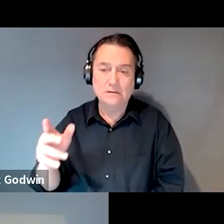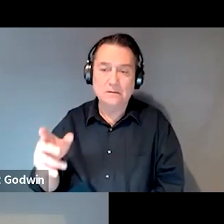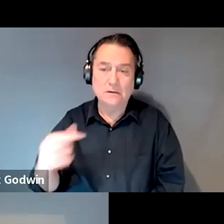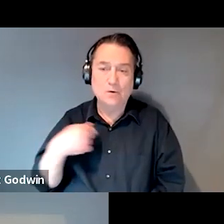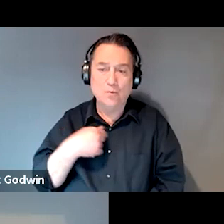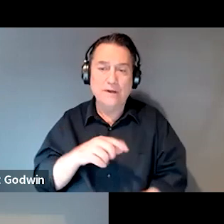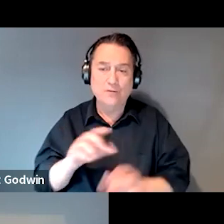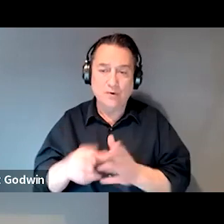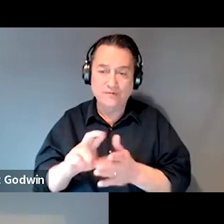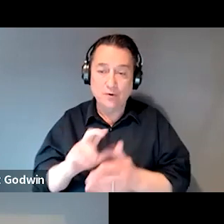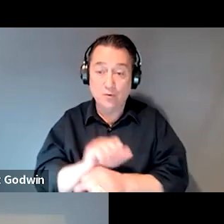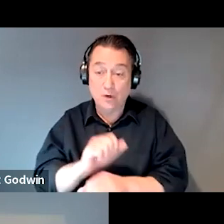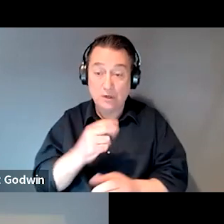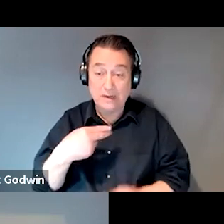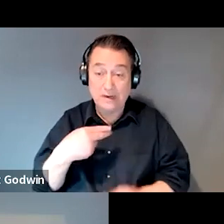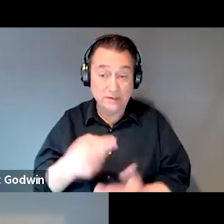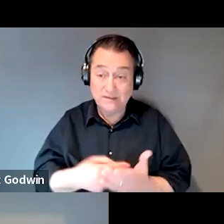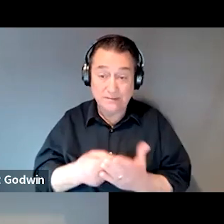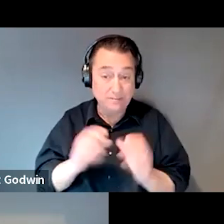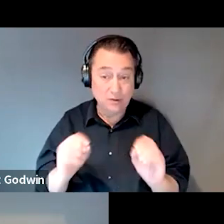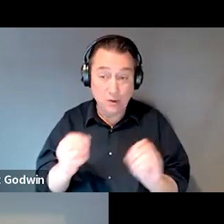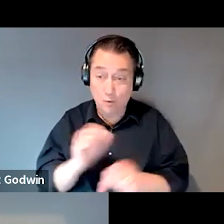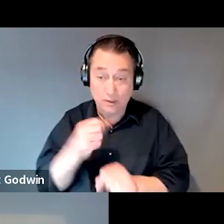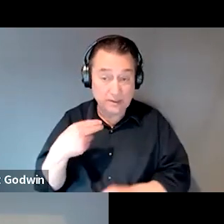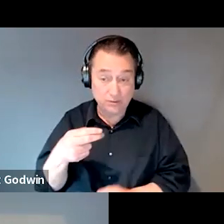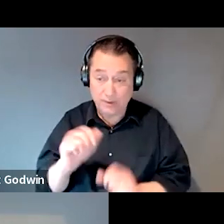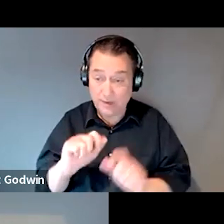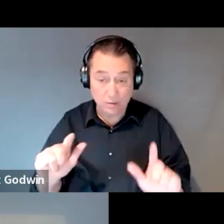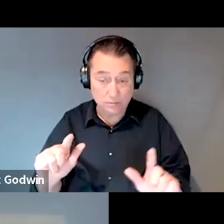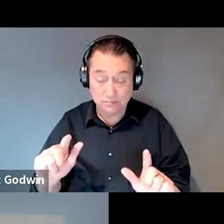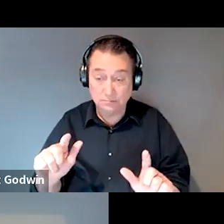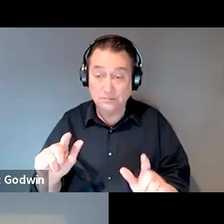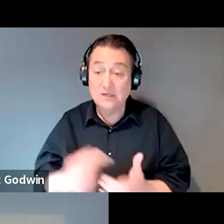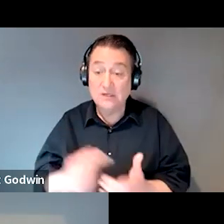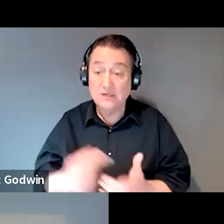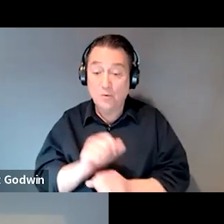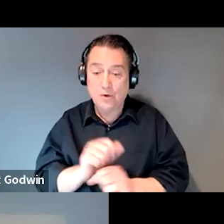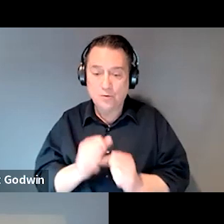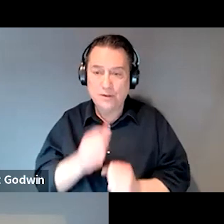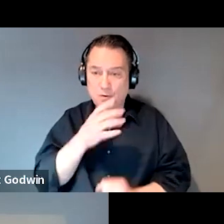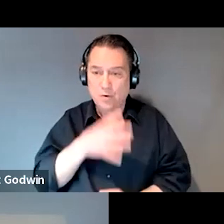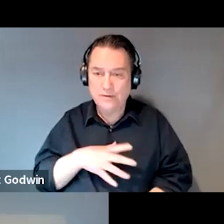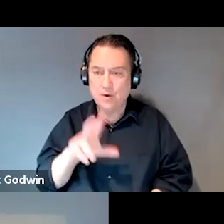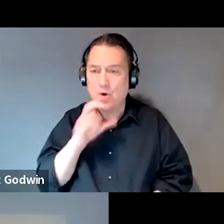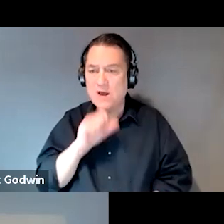Sometimes they don't have one at all. Sometimes, you know, I've worked with a woman that was 30 but she's had 48 jobs